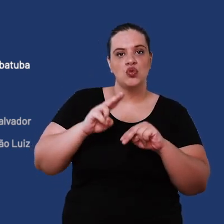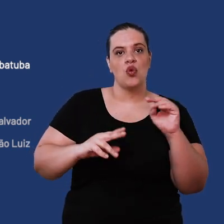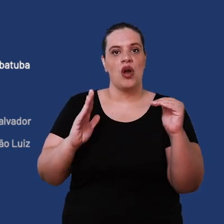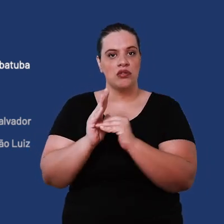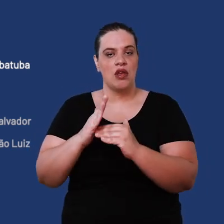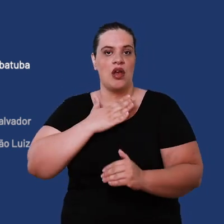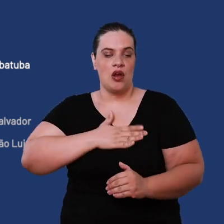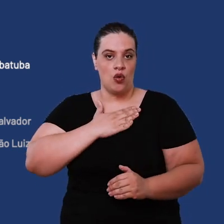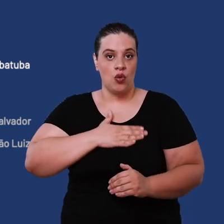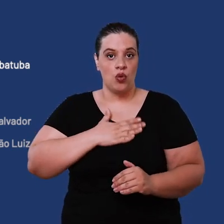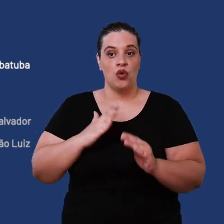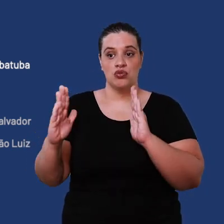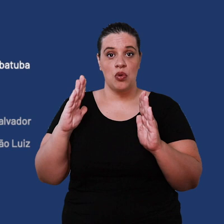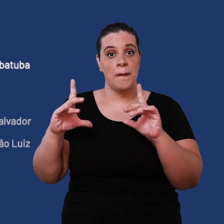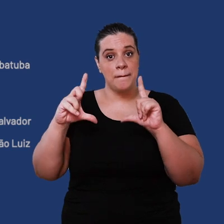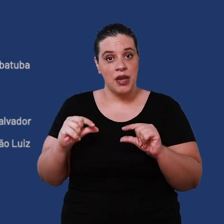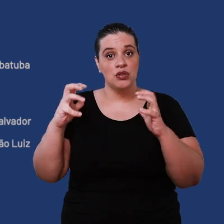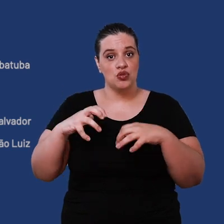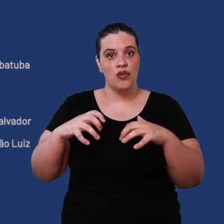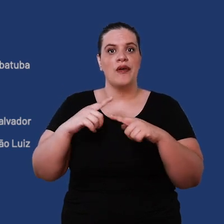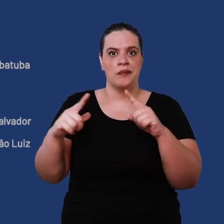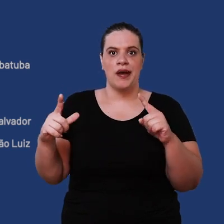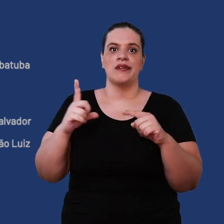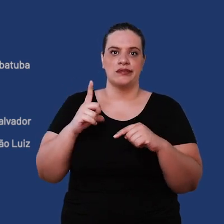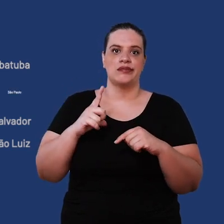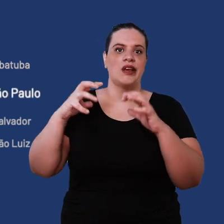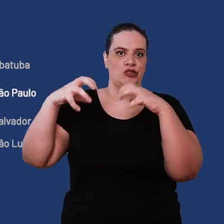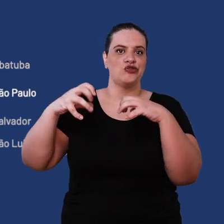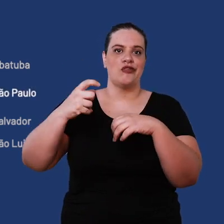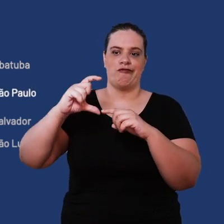August, which are the months with the least rainfall , there is at least 100 mm of rain on average